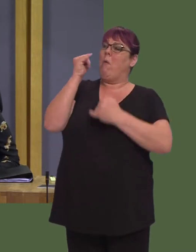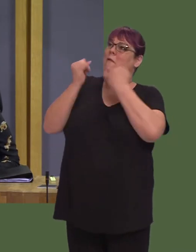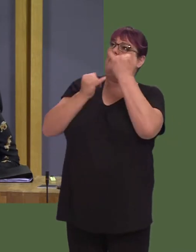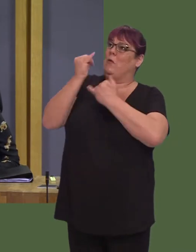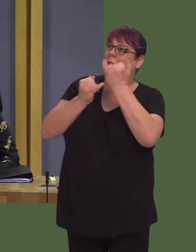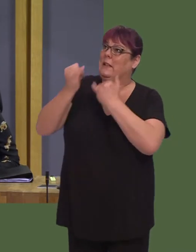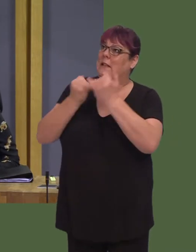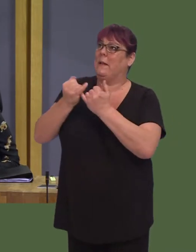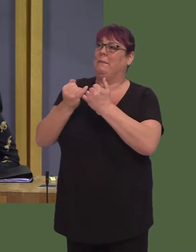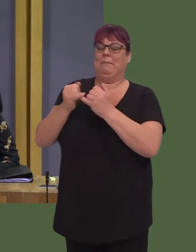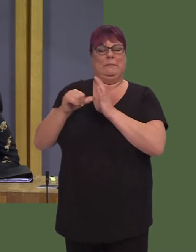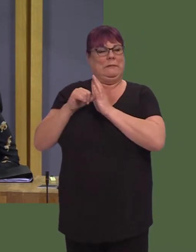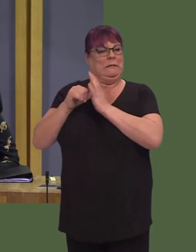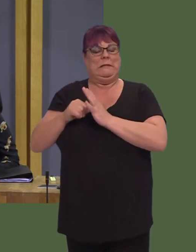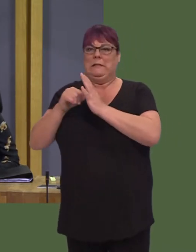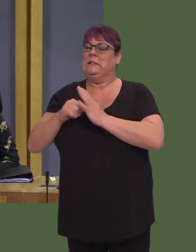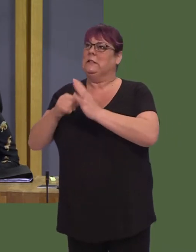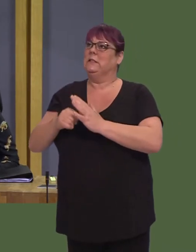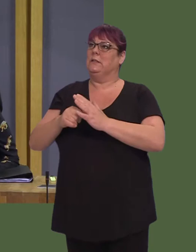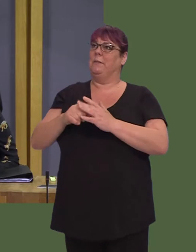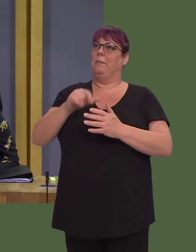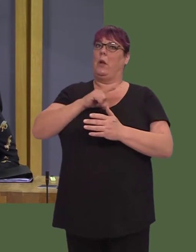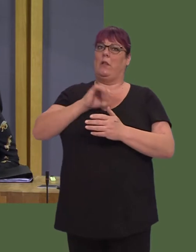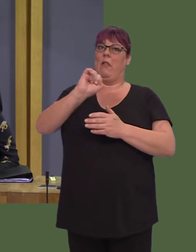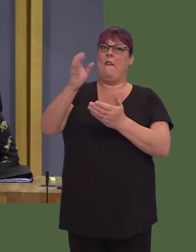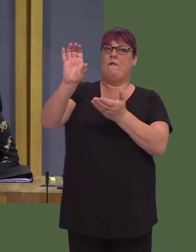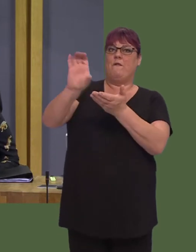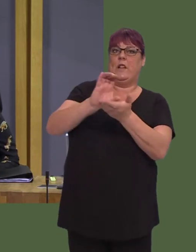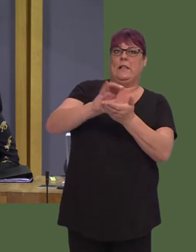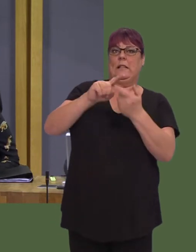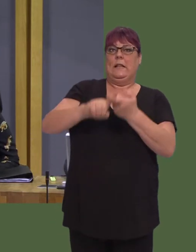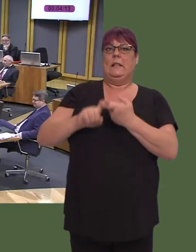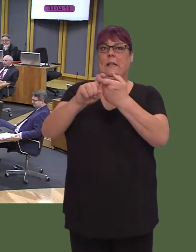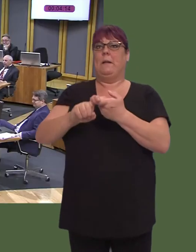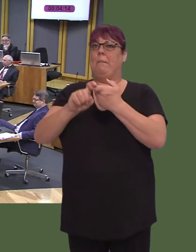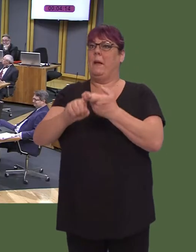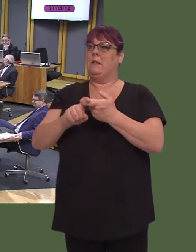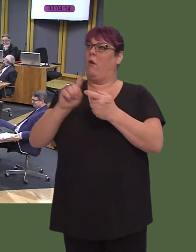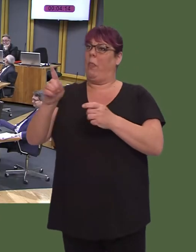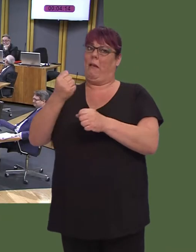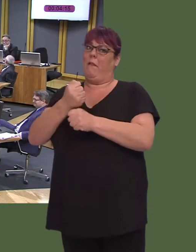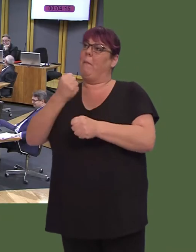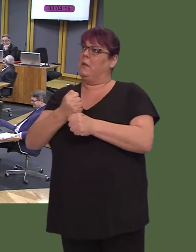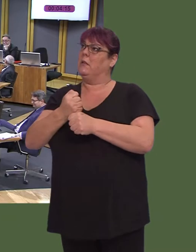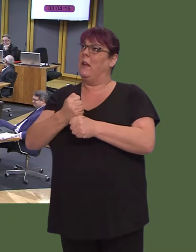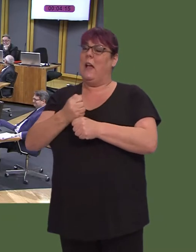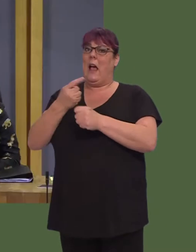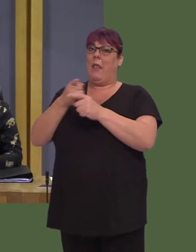is too difficult for organisations whose funding depends upon the largesse of that same government and those ministers.'